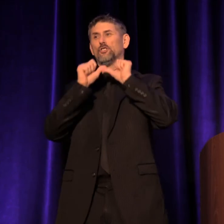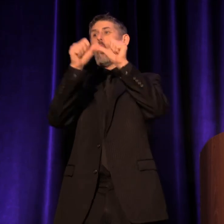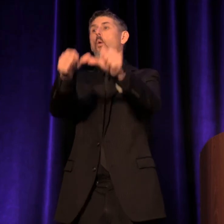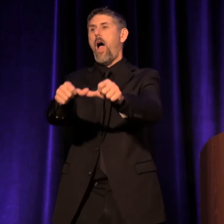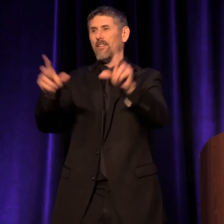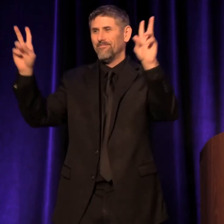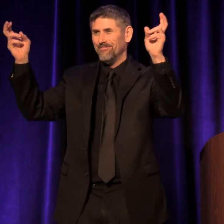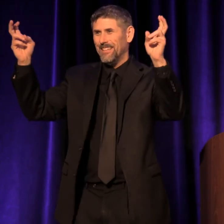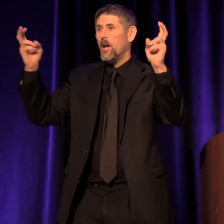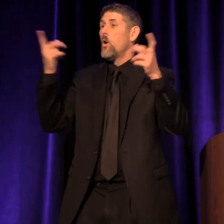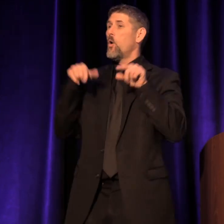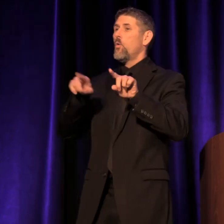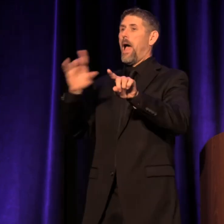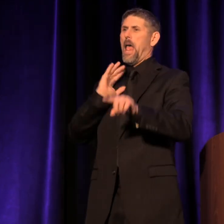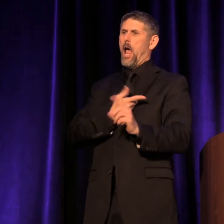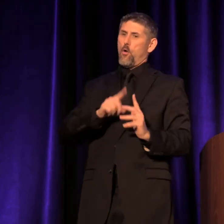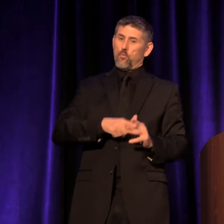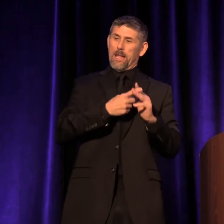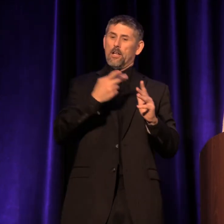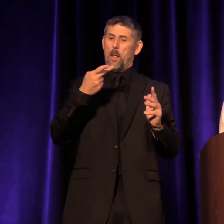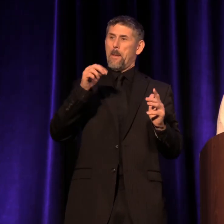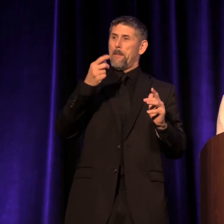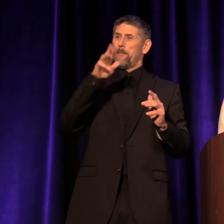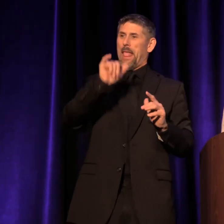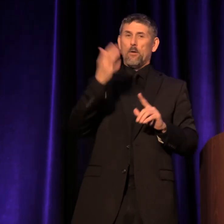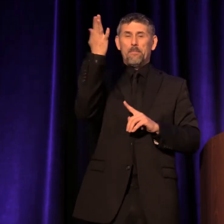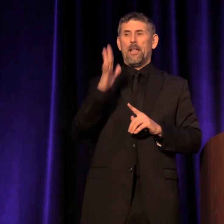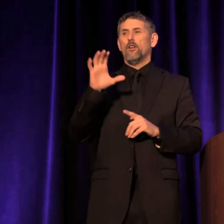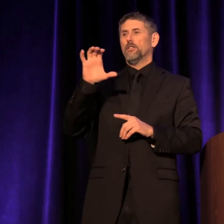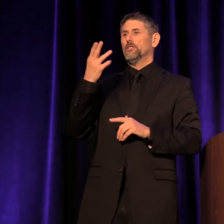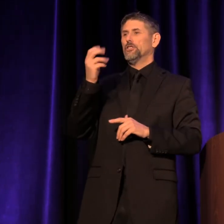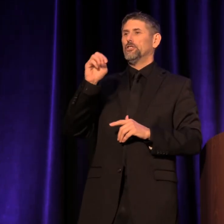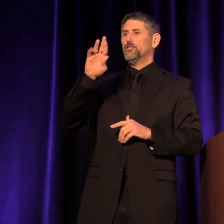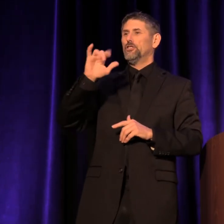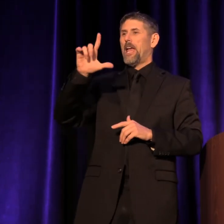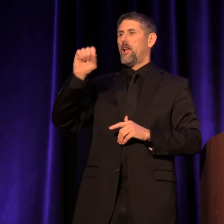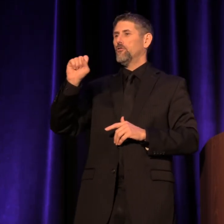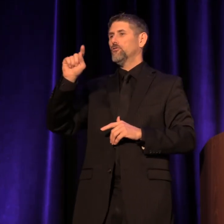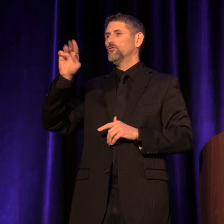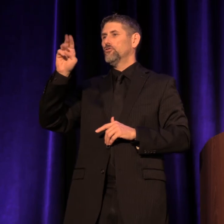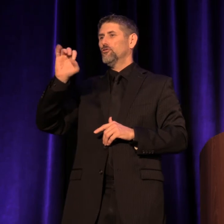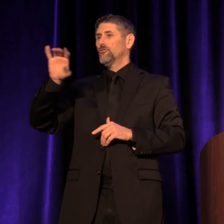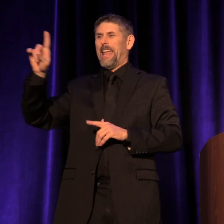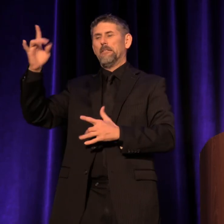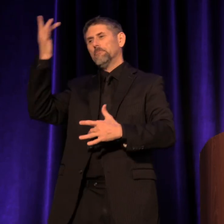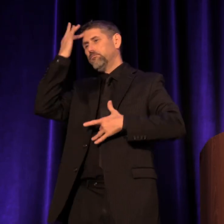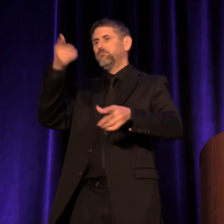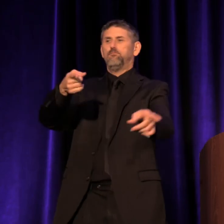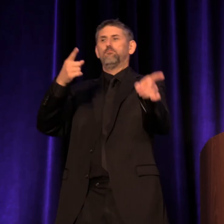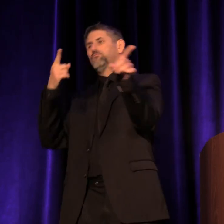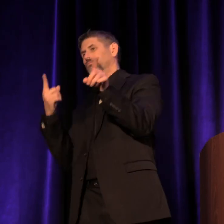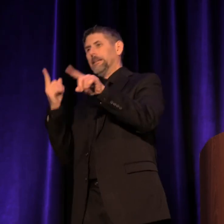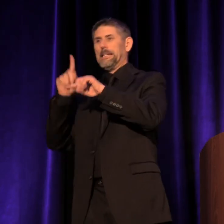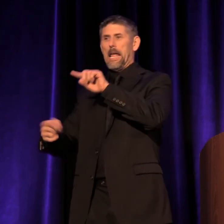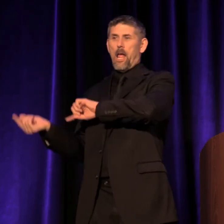Because while our original plenary speaker, Cheryl Strayed is very ill and won't be here tonight, unfortunately,